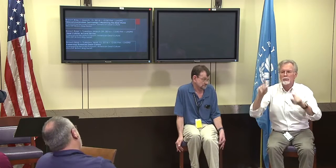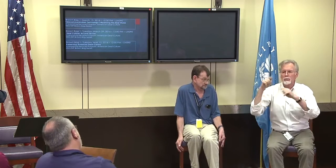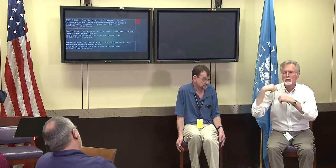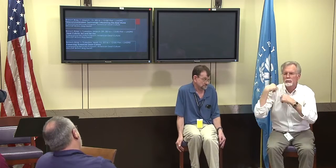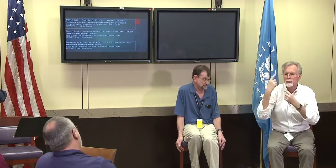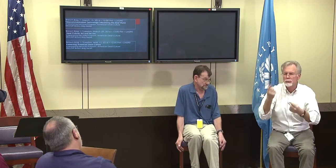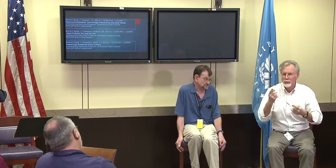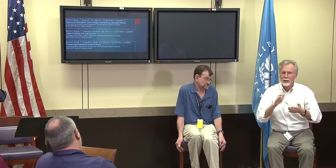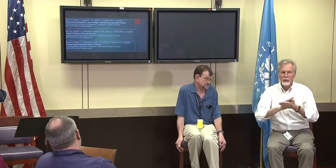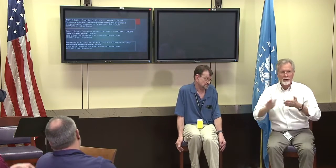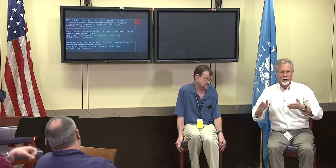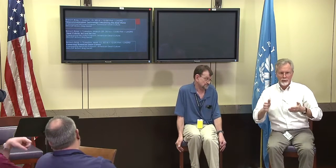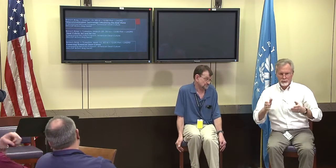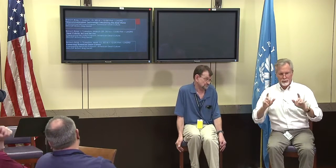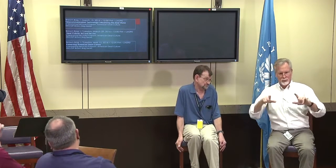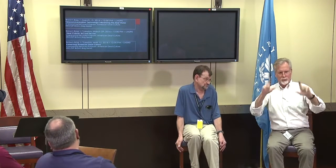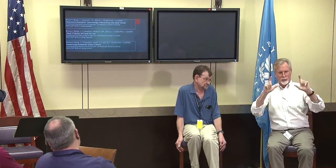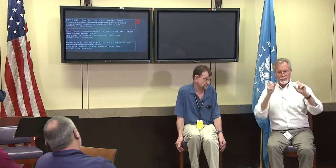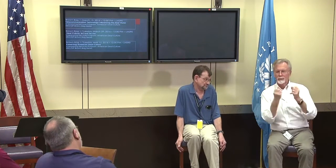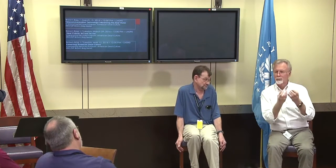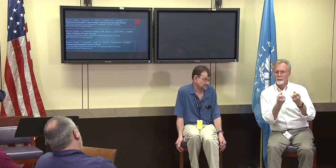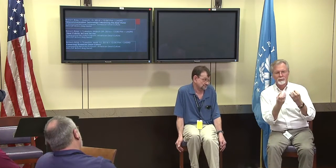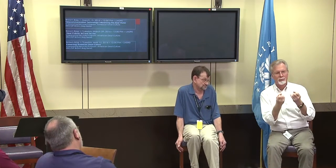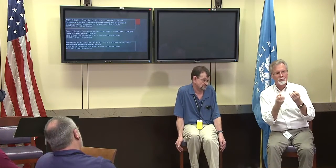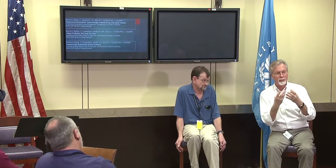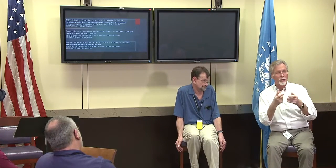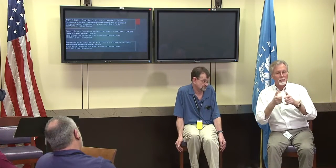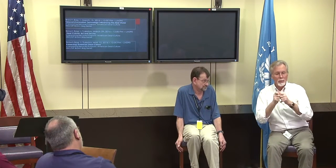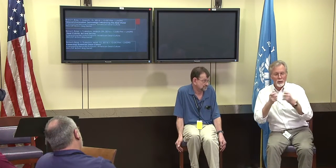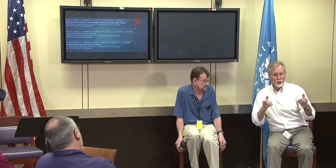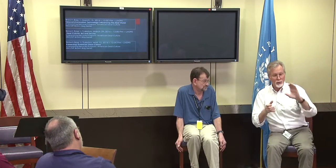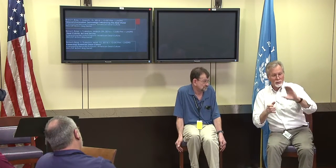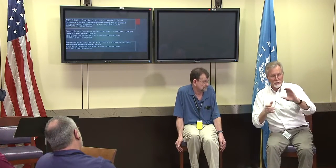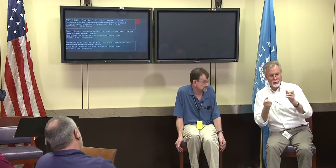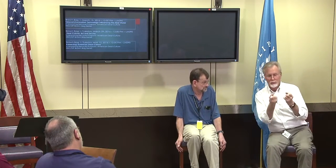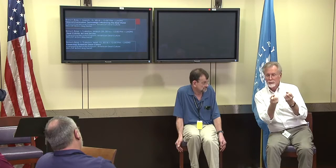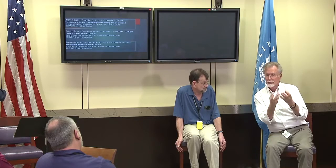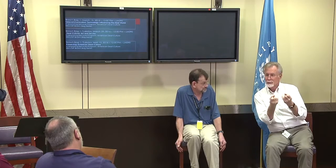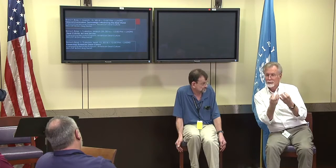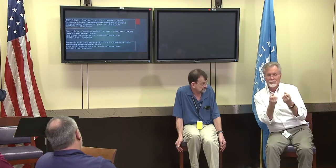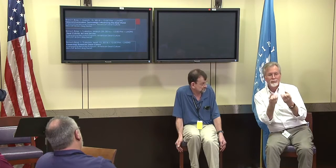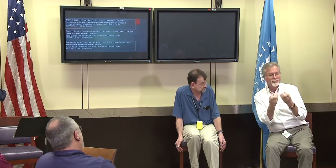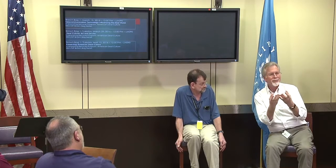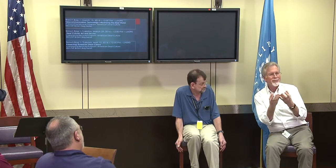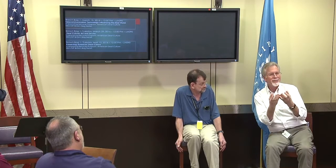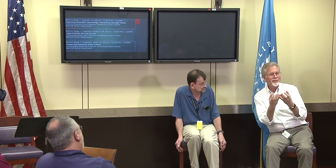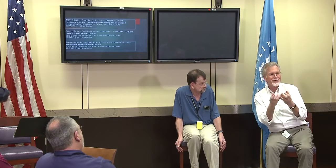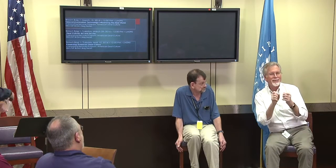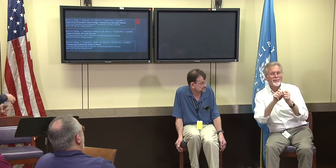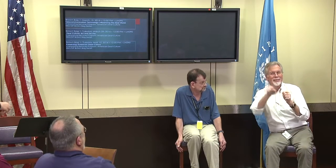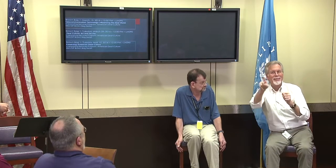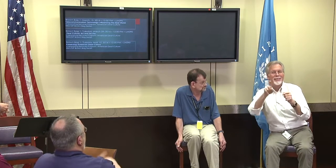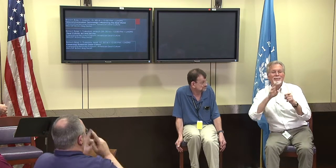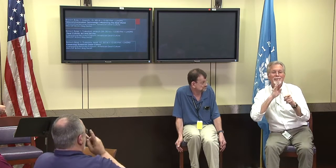that into an English written English thing I don't know that the technology is there yet.